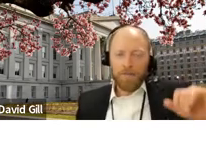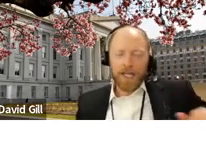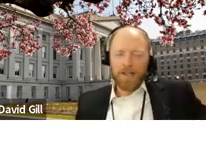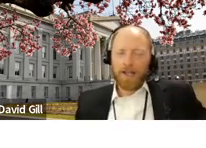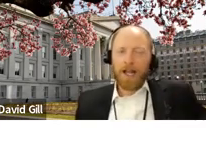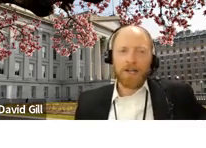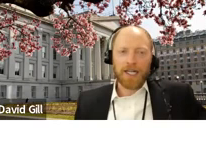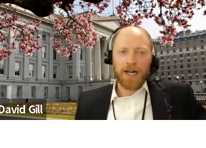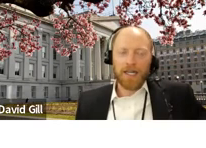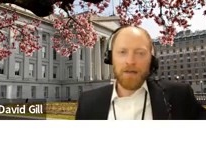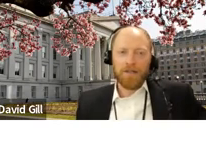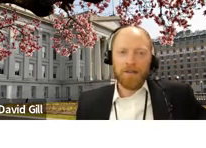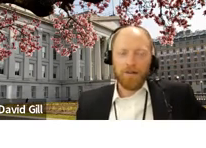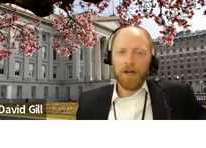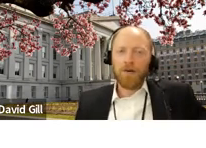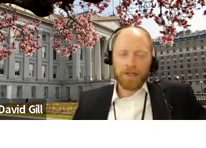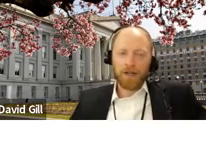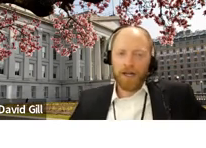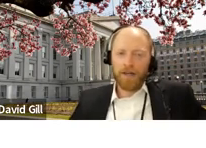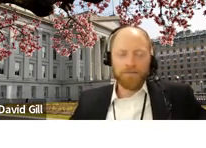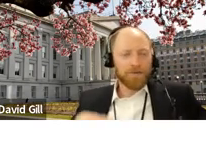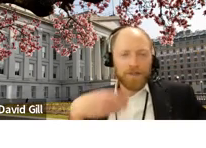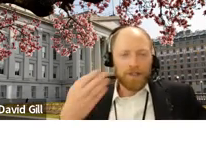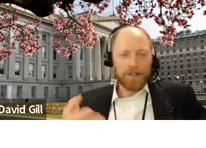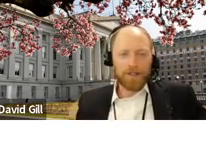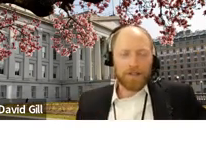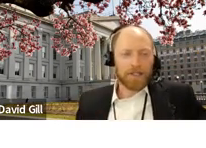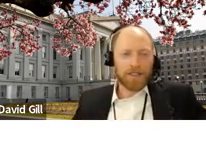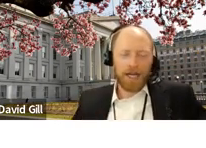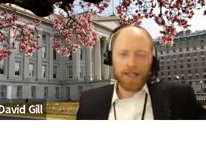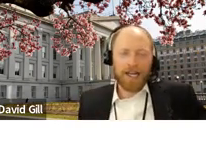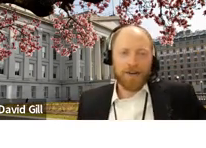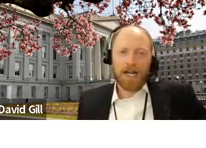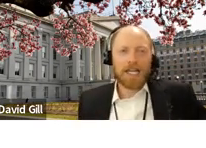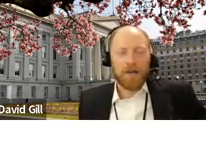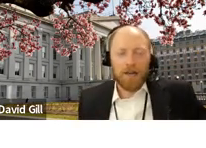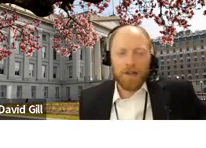into the contract documents, you don't know what is going on inside the contract document,